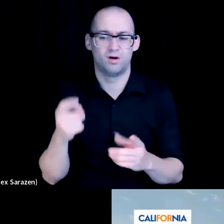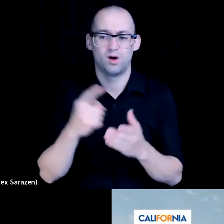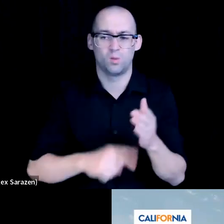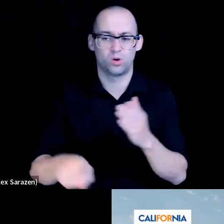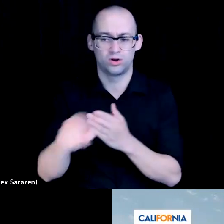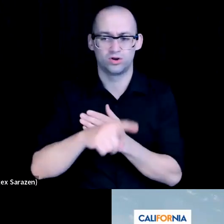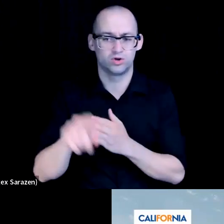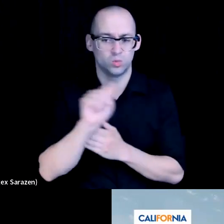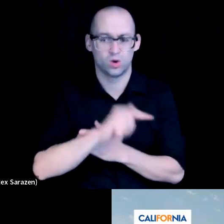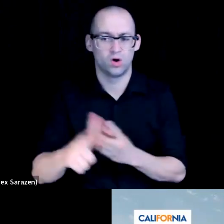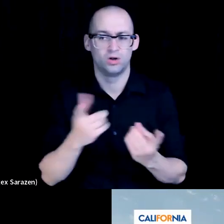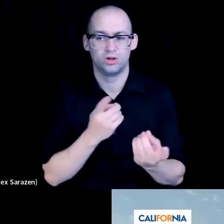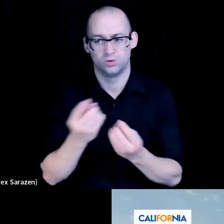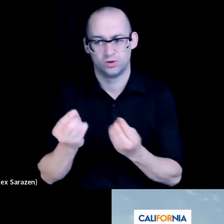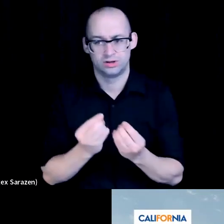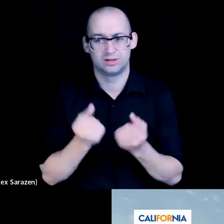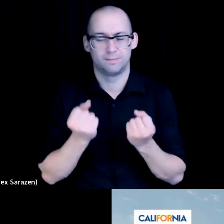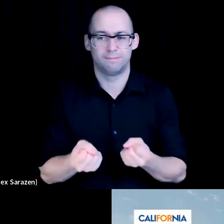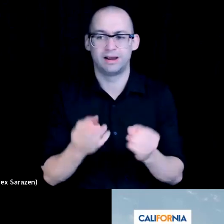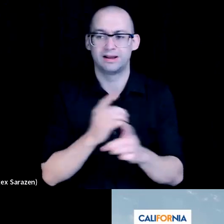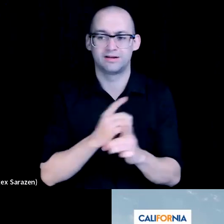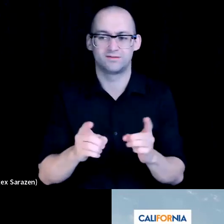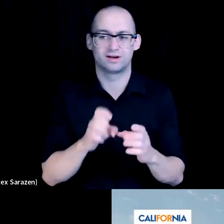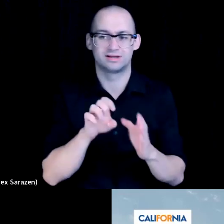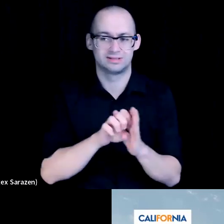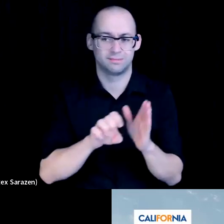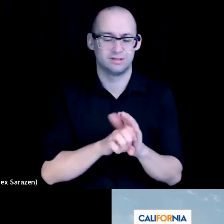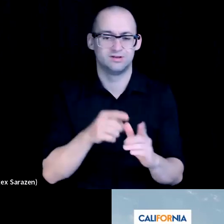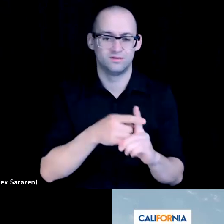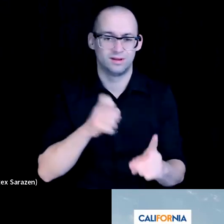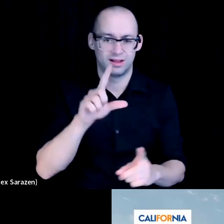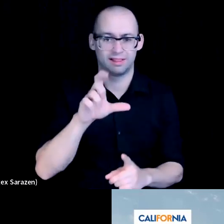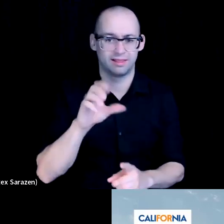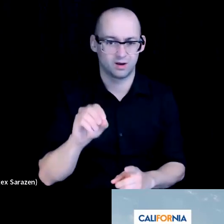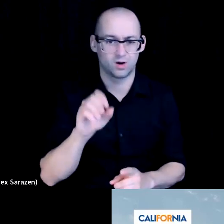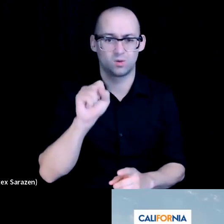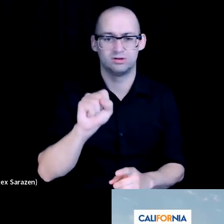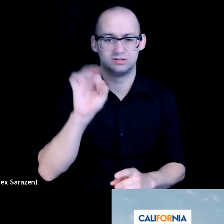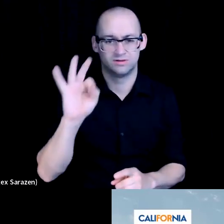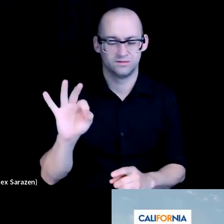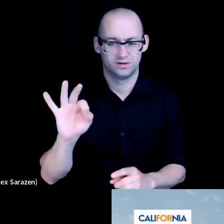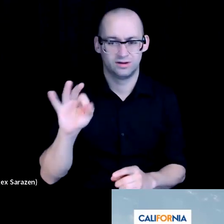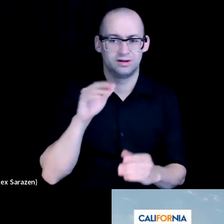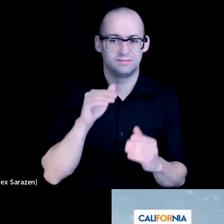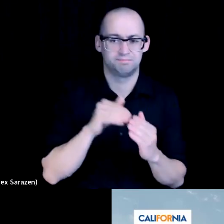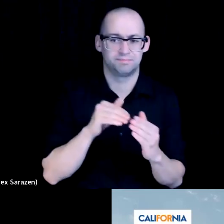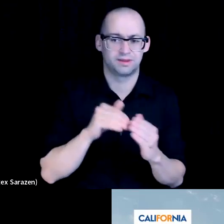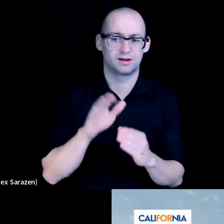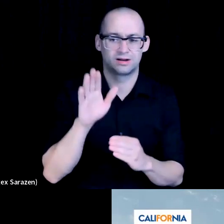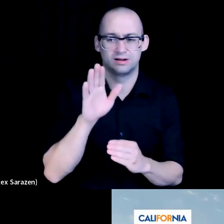I mean so many different examples from Leo and in San Francisco, and, you know, running